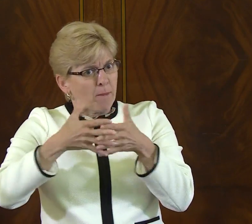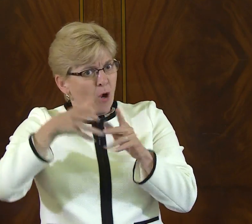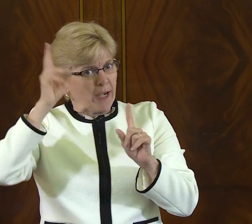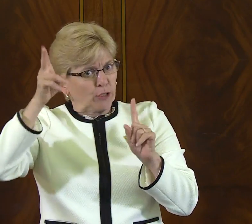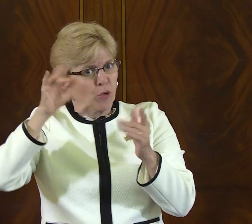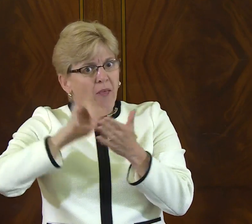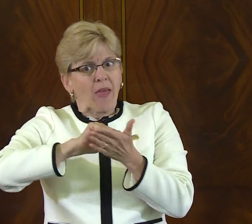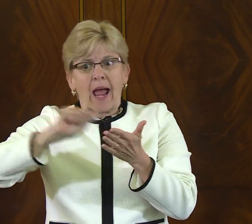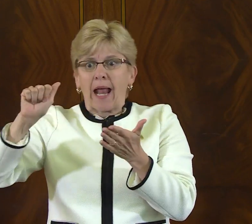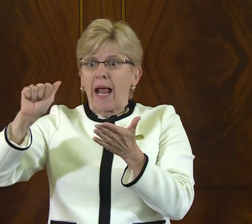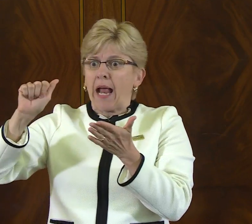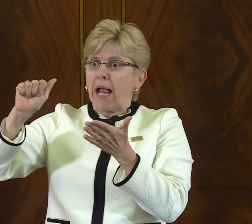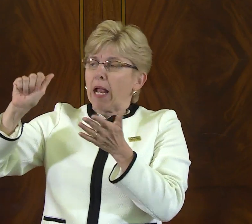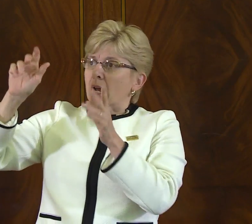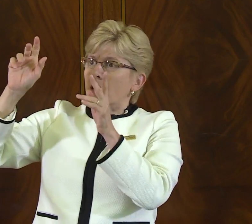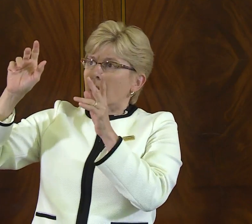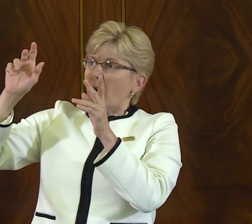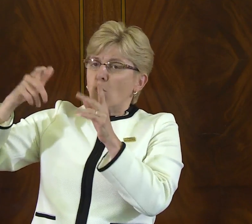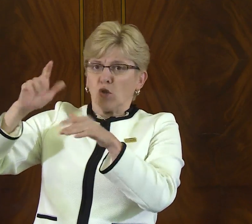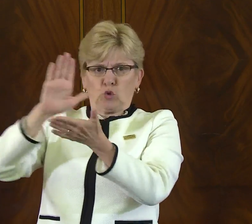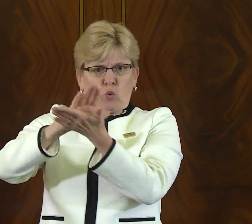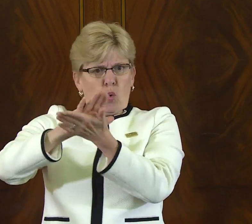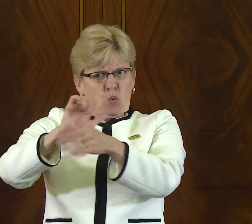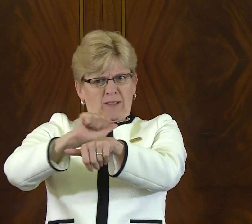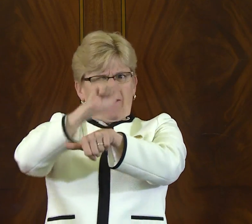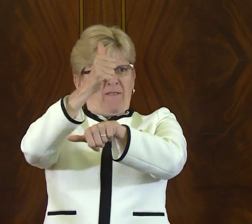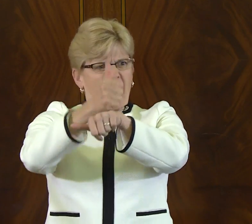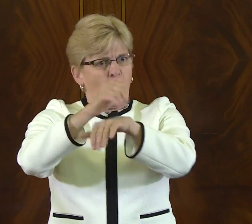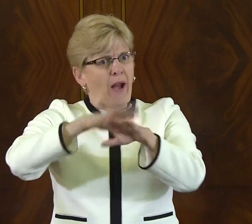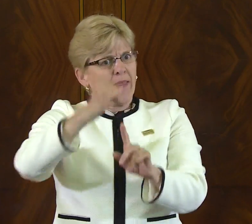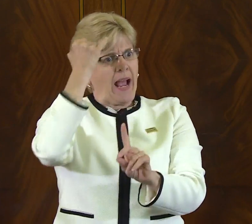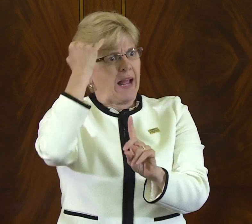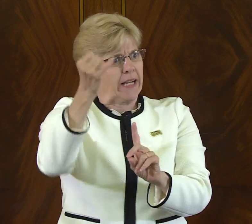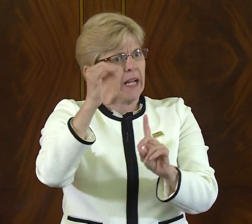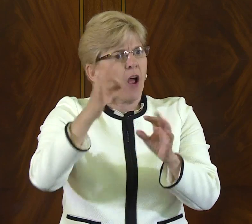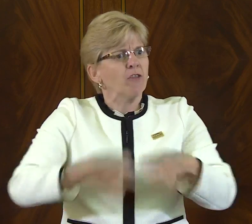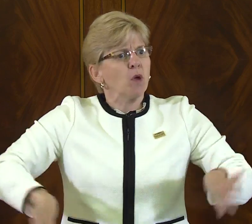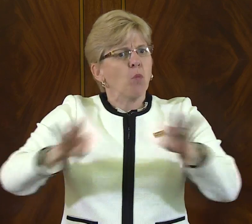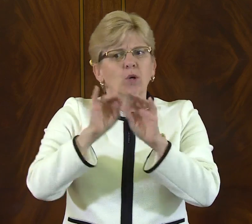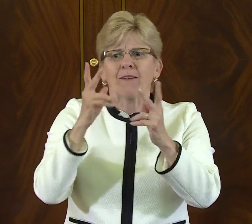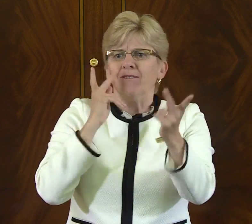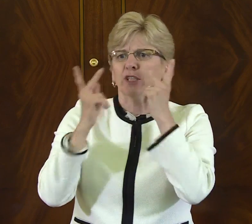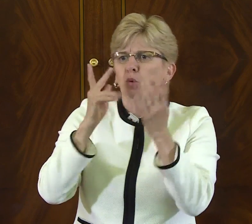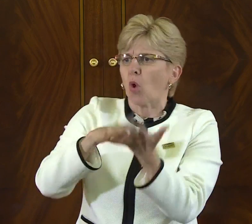and it's important because it's the first time in history that a school was founded on this notion